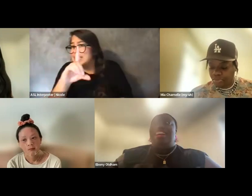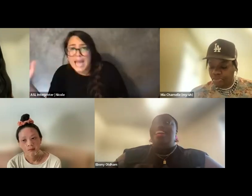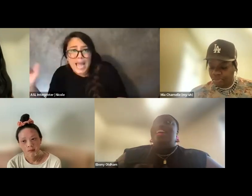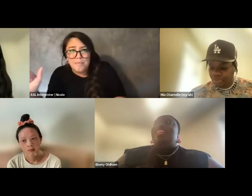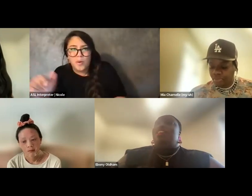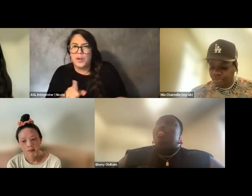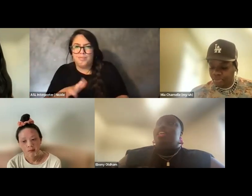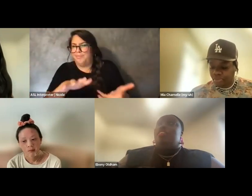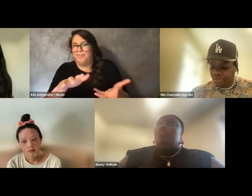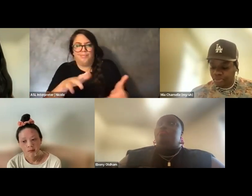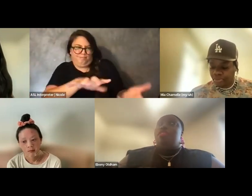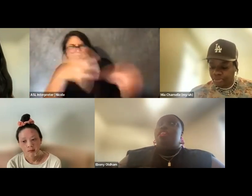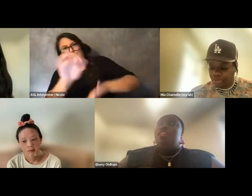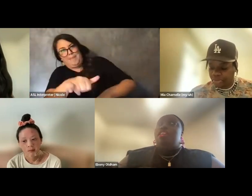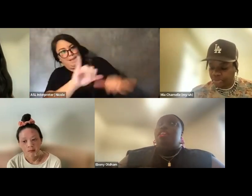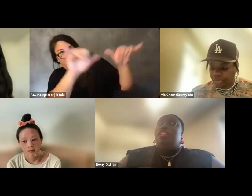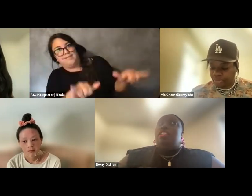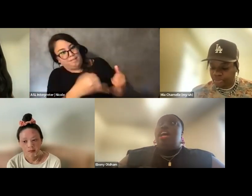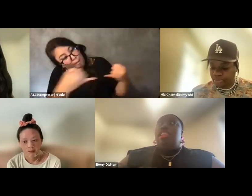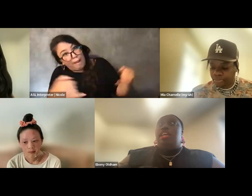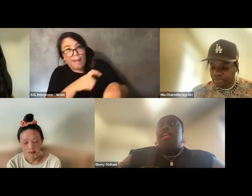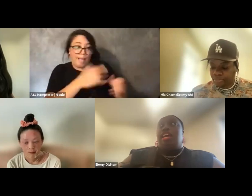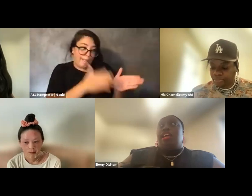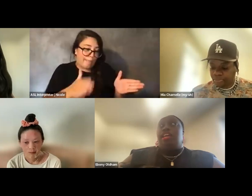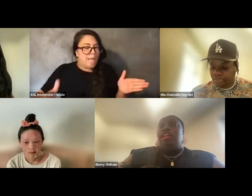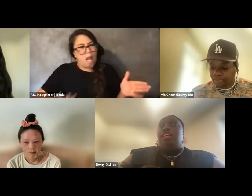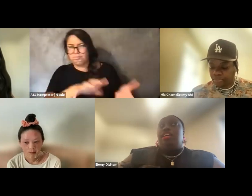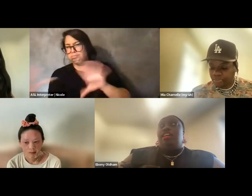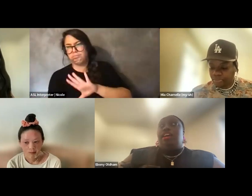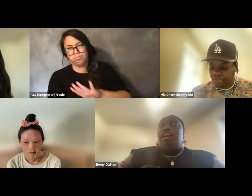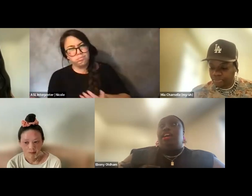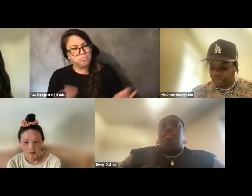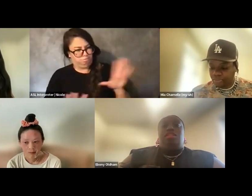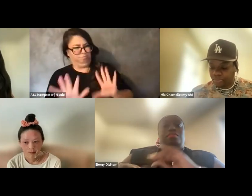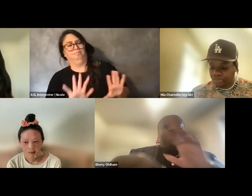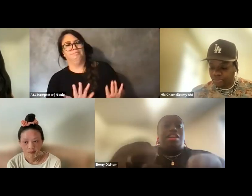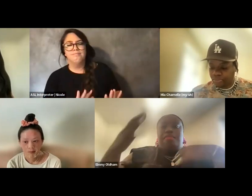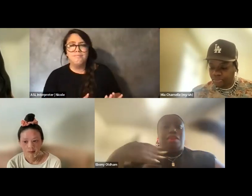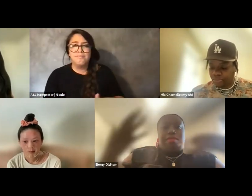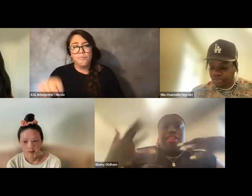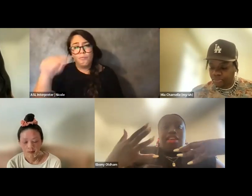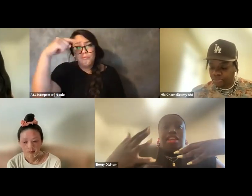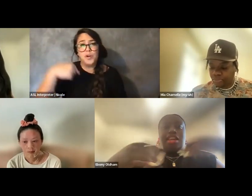And so, I think for me, yeah, I think like bringing up Moya Bailey again,